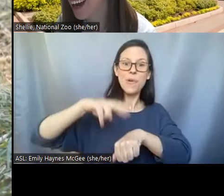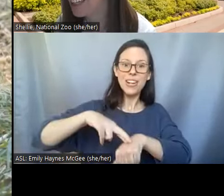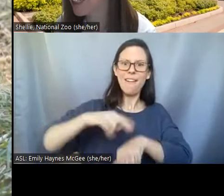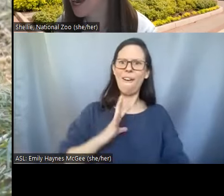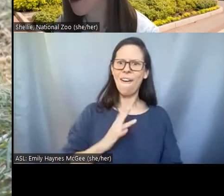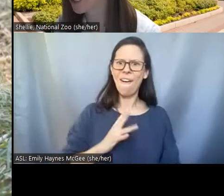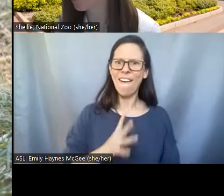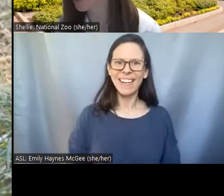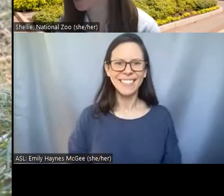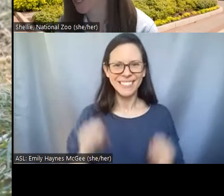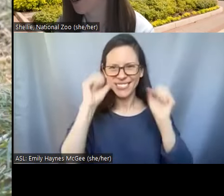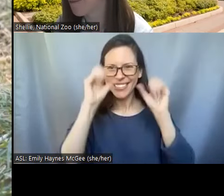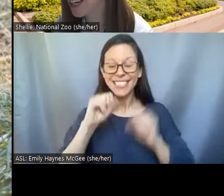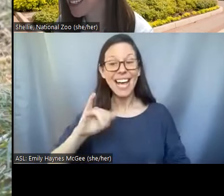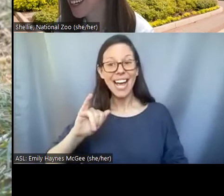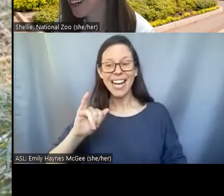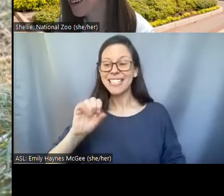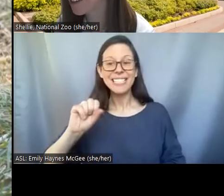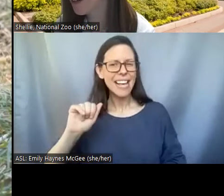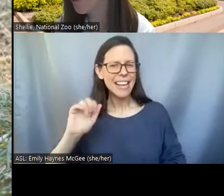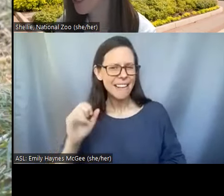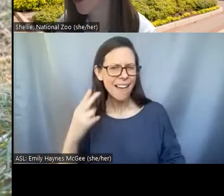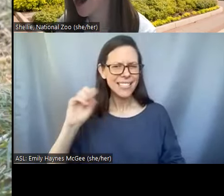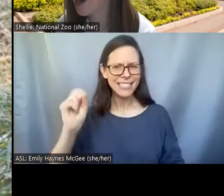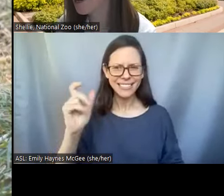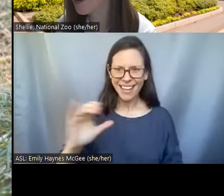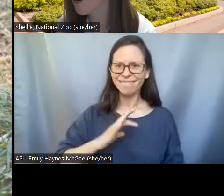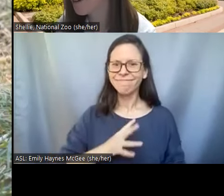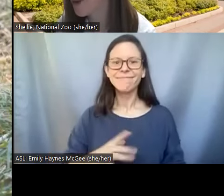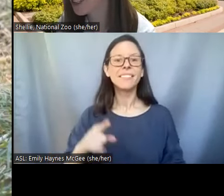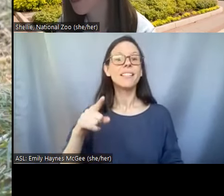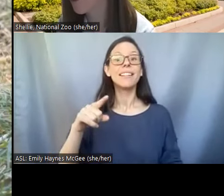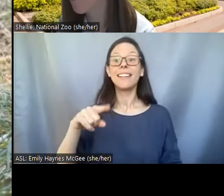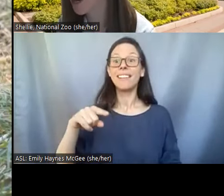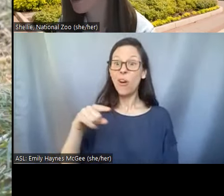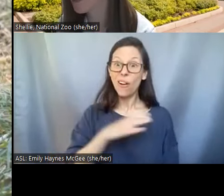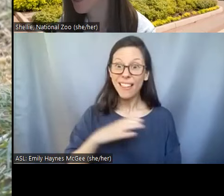Isaiah I'm assuming, this is Sacramento, Cleveland, Ohio, Baltimore, Maryland.